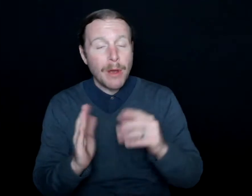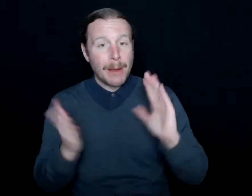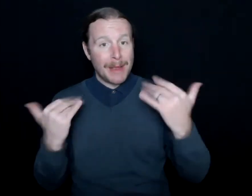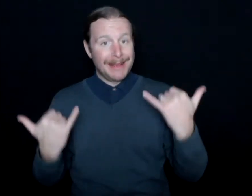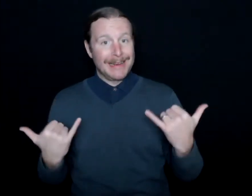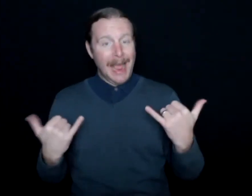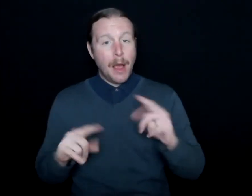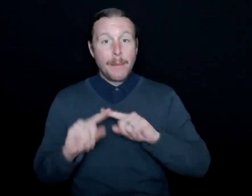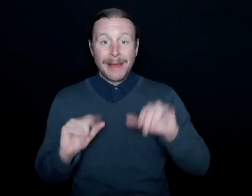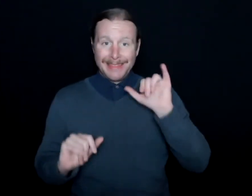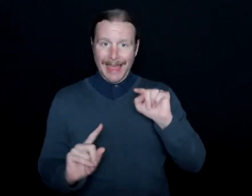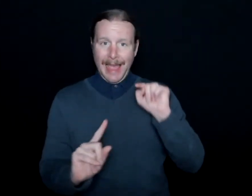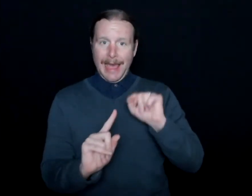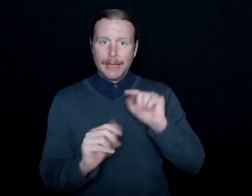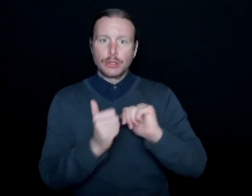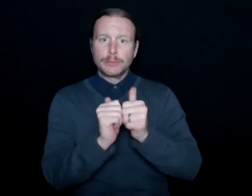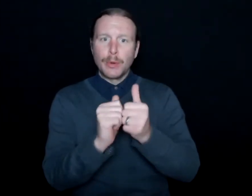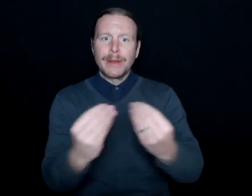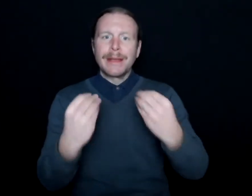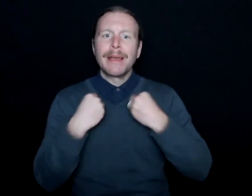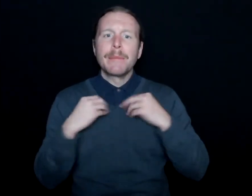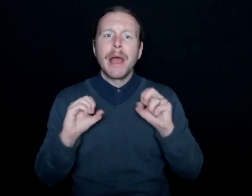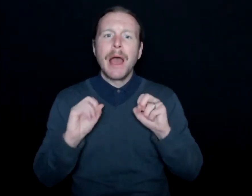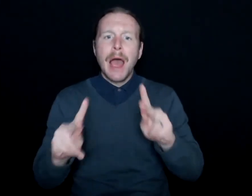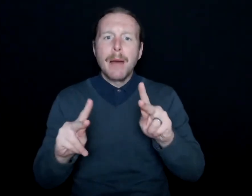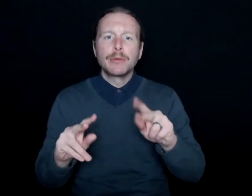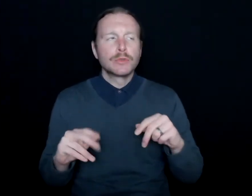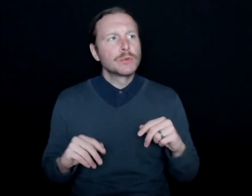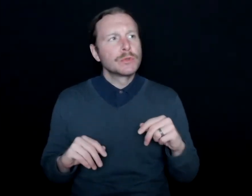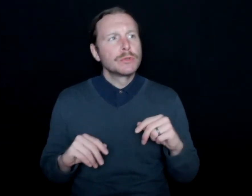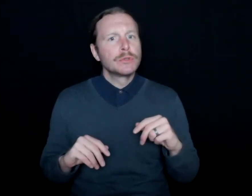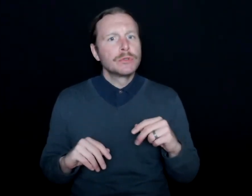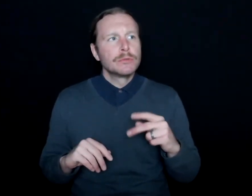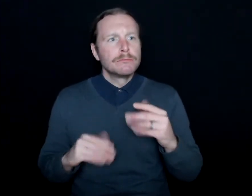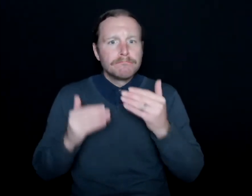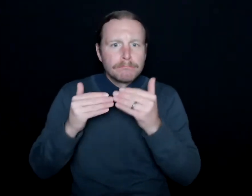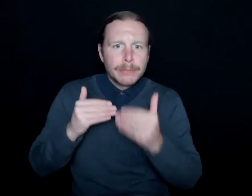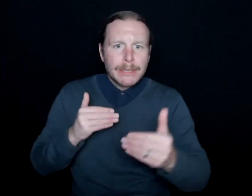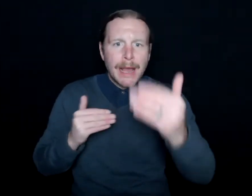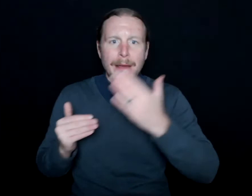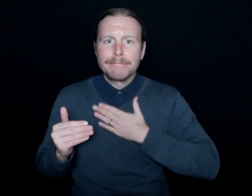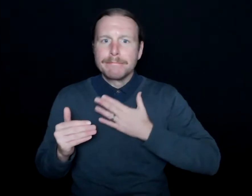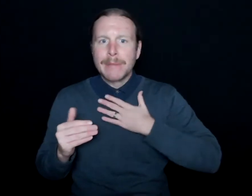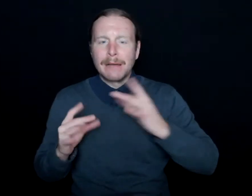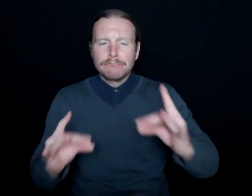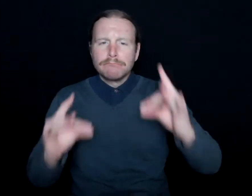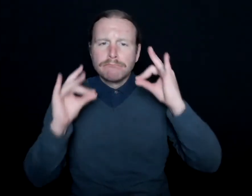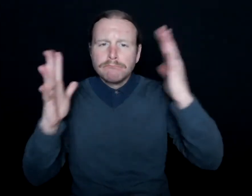But from there, sports gave me an opportunity to look beyond my chaotic and traumatic upbringing,